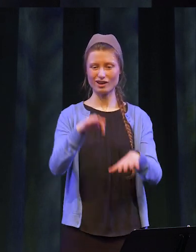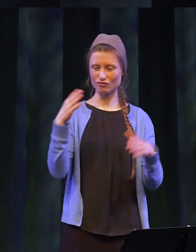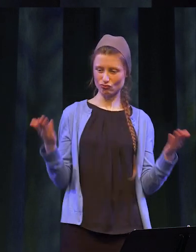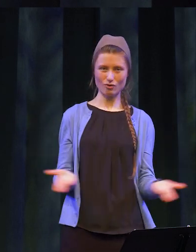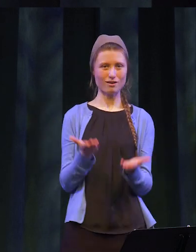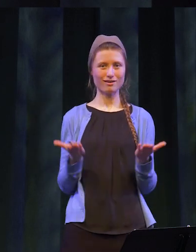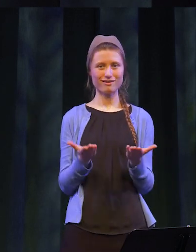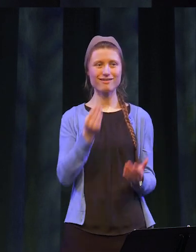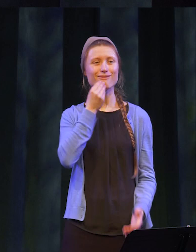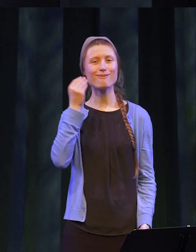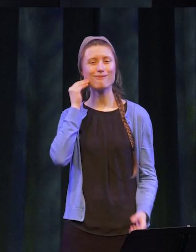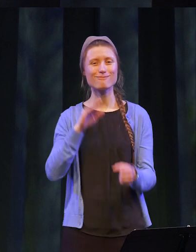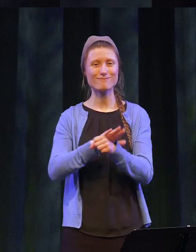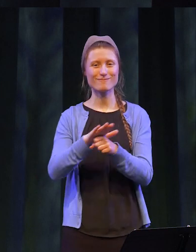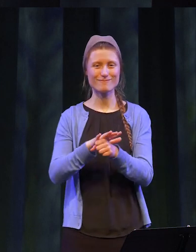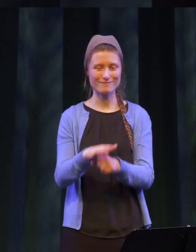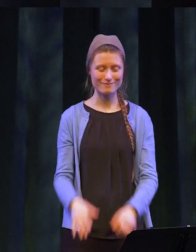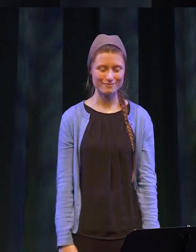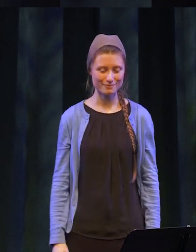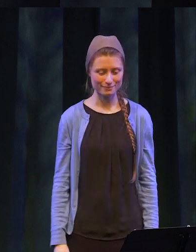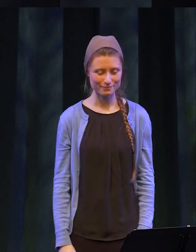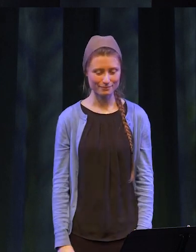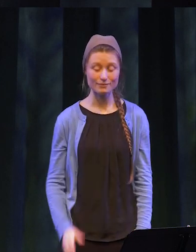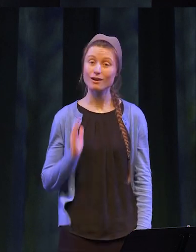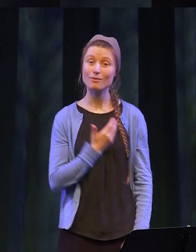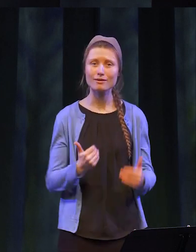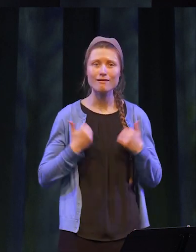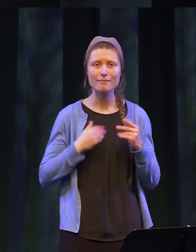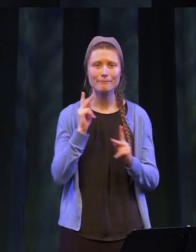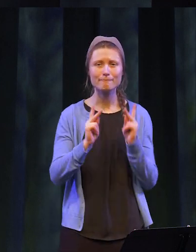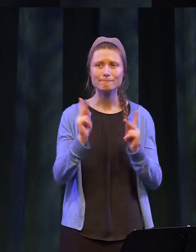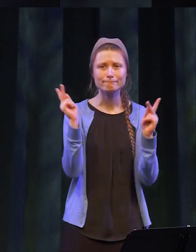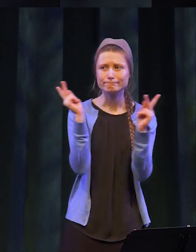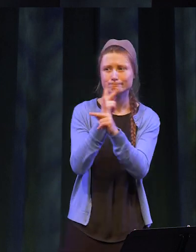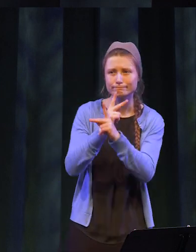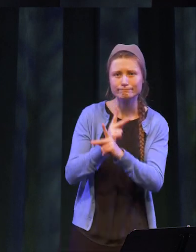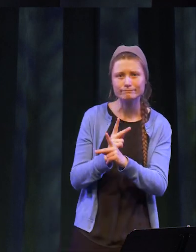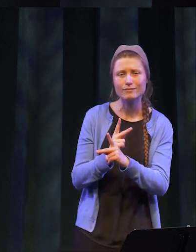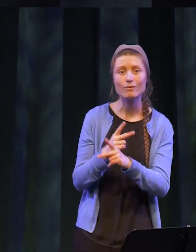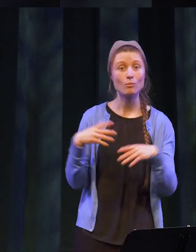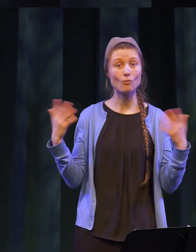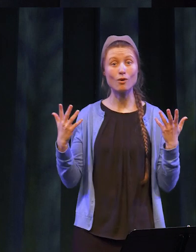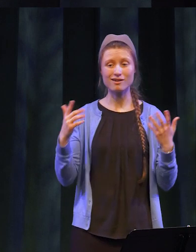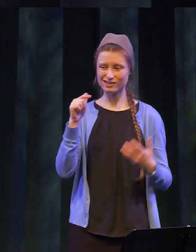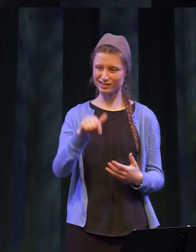here at home in Western New York. Our youth are figuring out, this is not a bad place